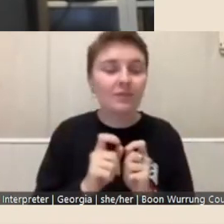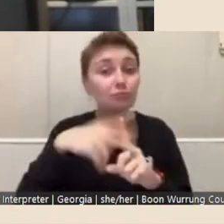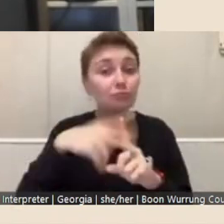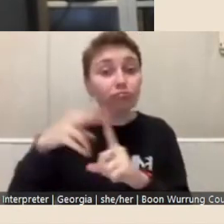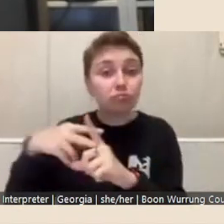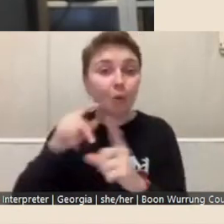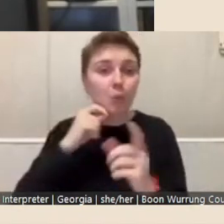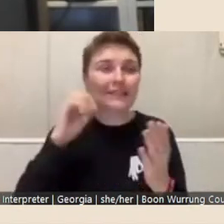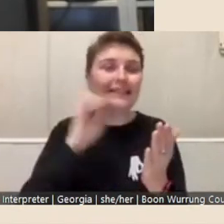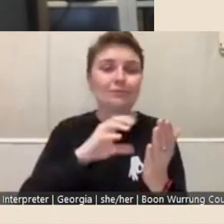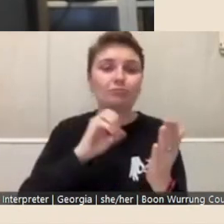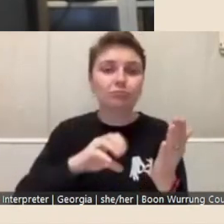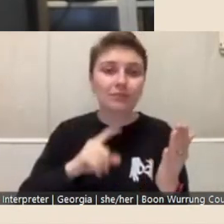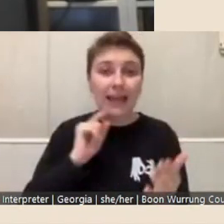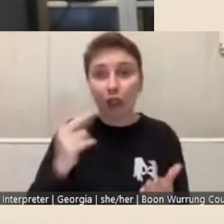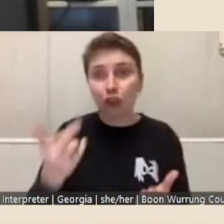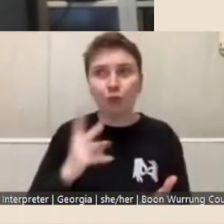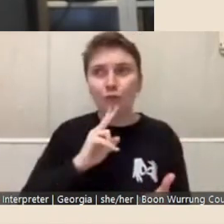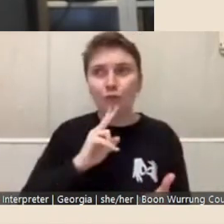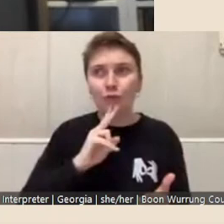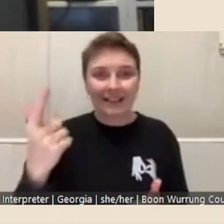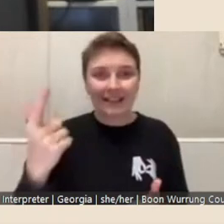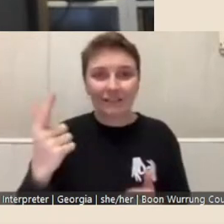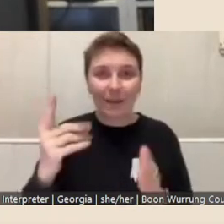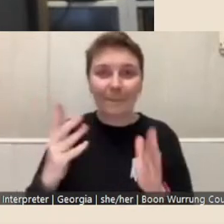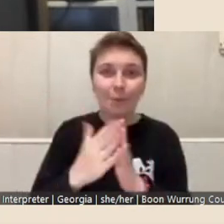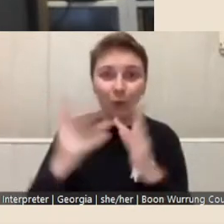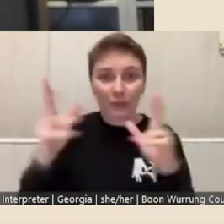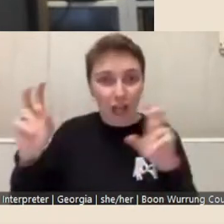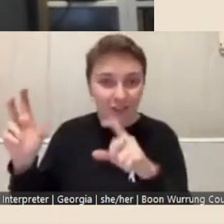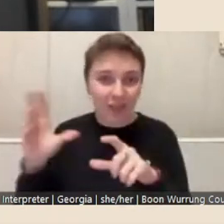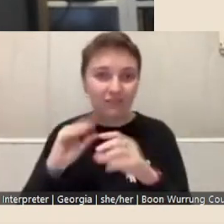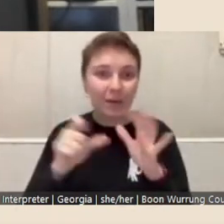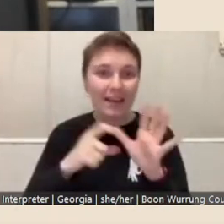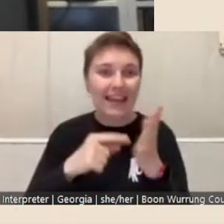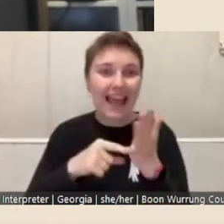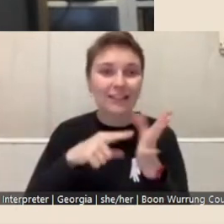227 book titles from the catalogue. That doesn't really kind of tell you a lot of information